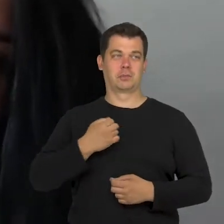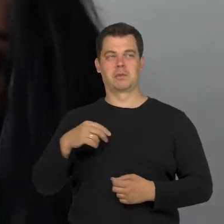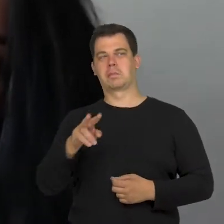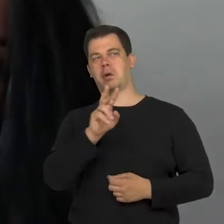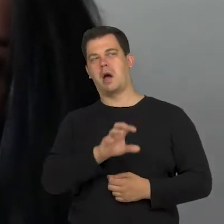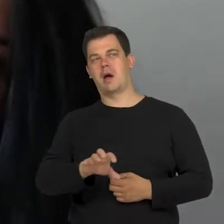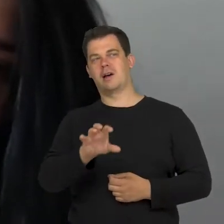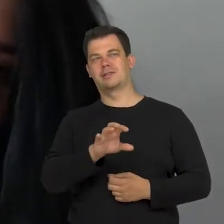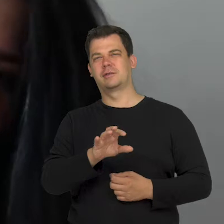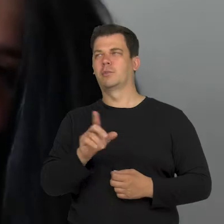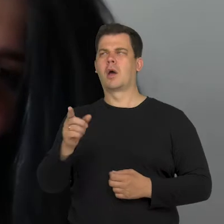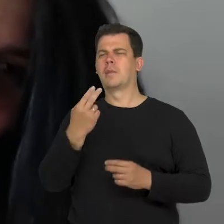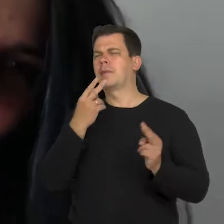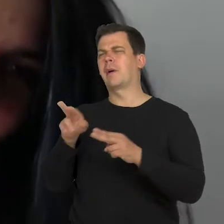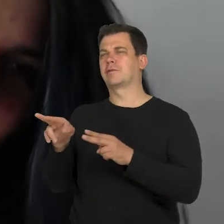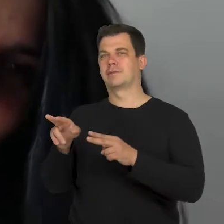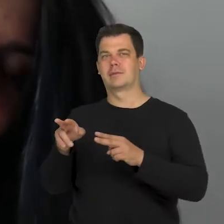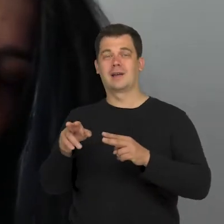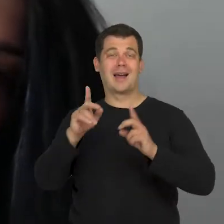and the effect is quite the opposite.